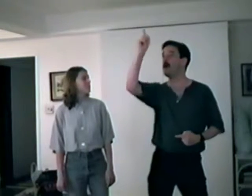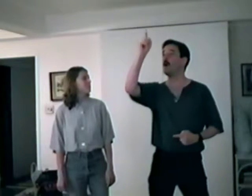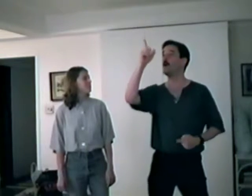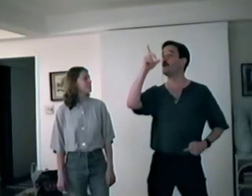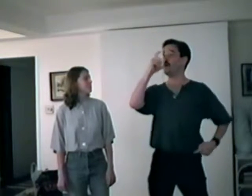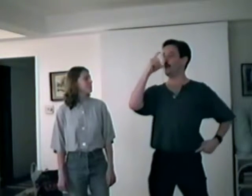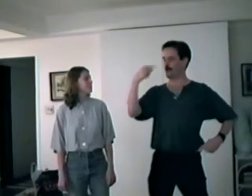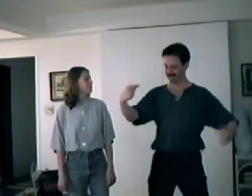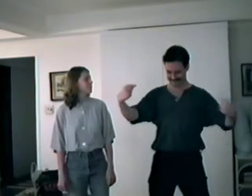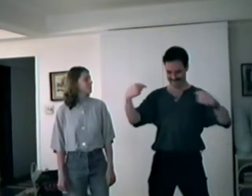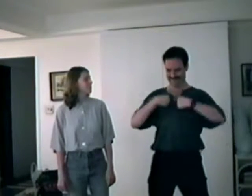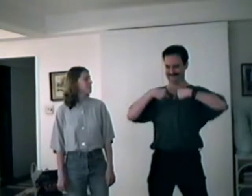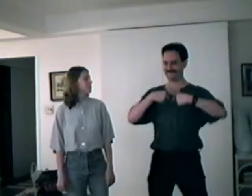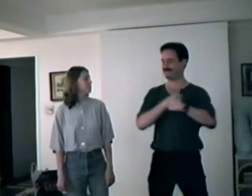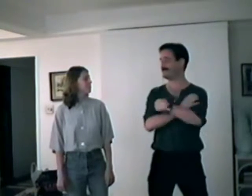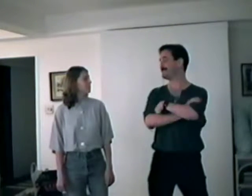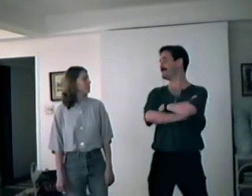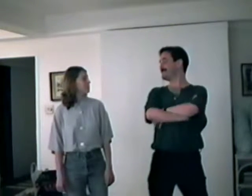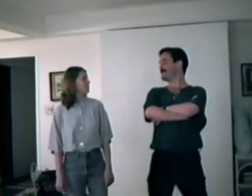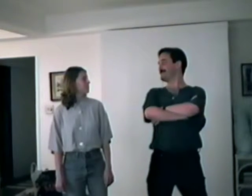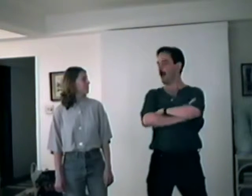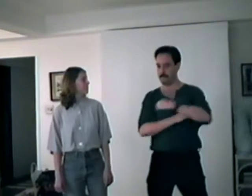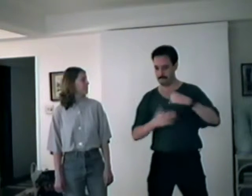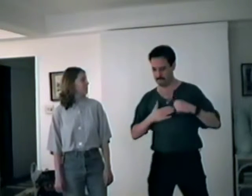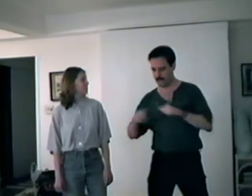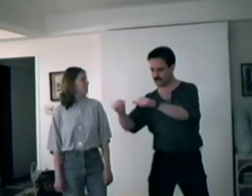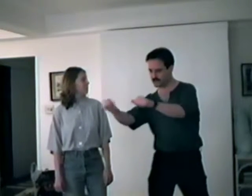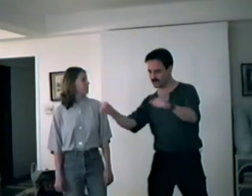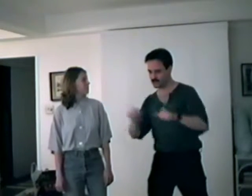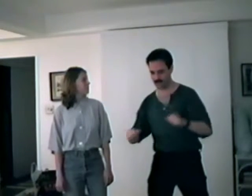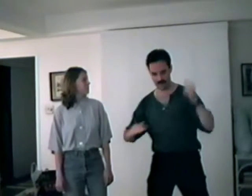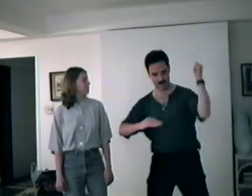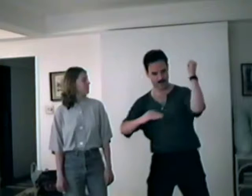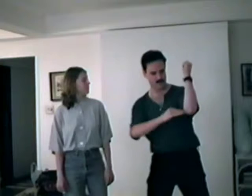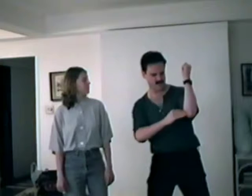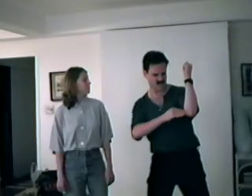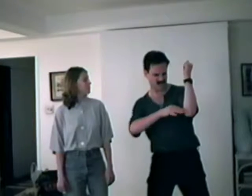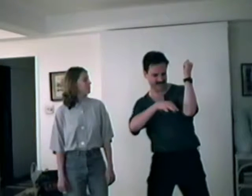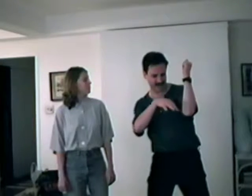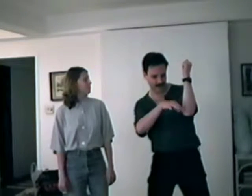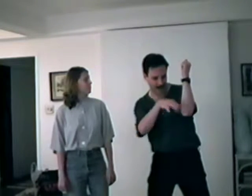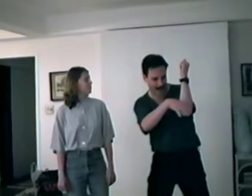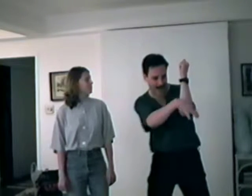'Twas ever my fortune to know; I taught a trick to my shadow